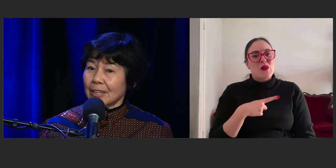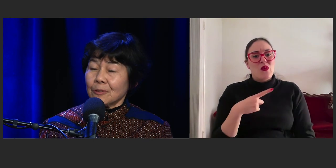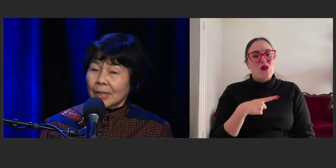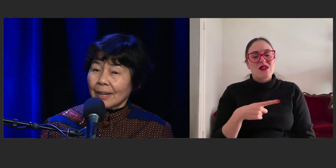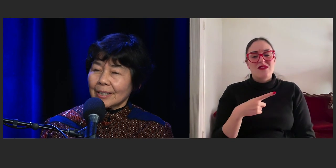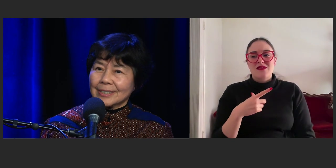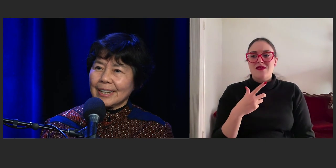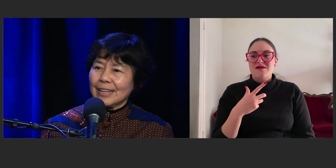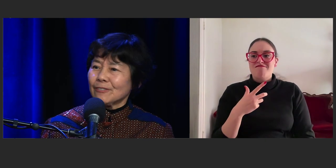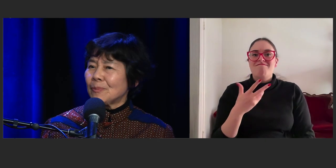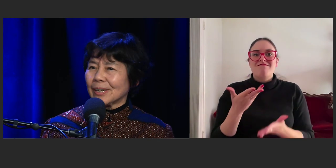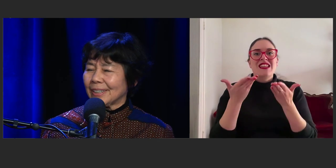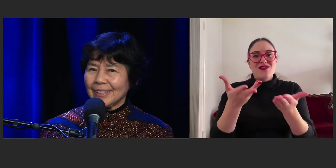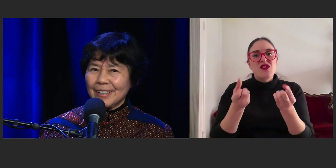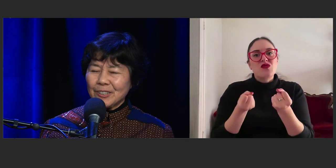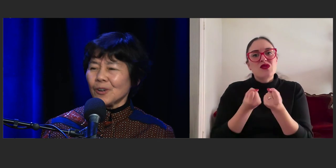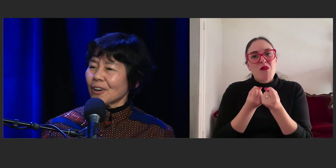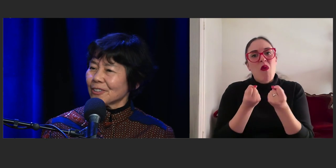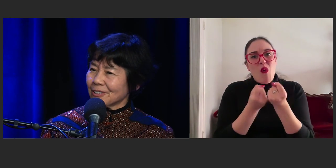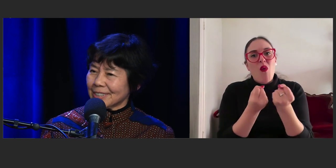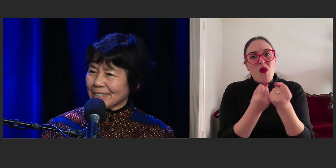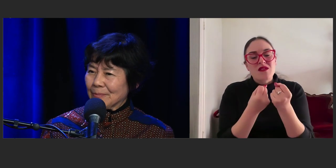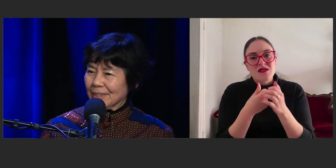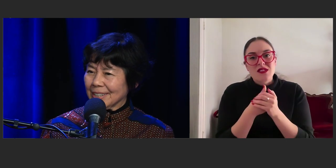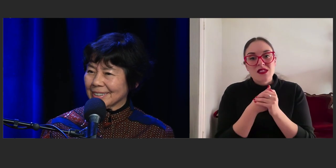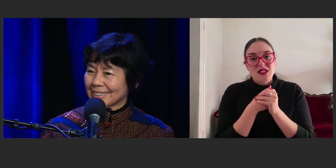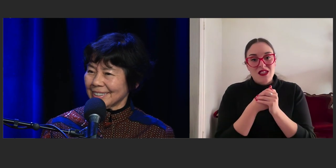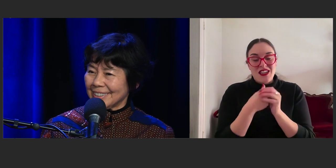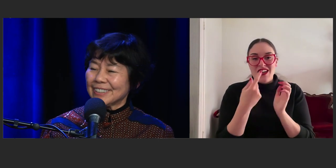and you realize that everybody, you're all going through the same things,